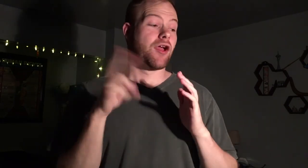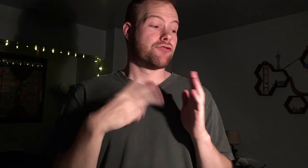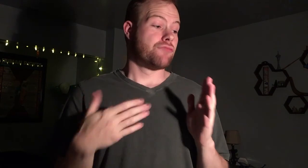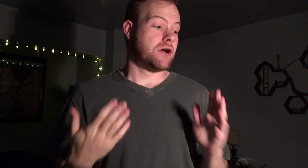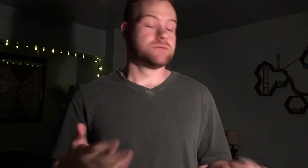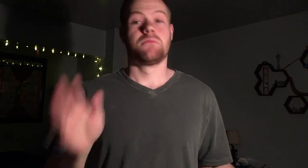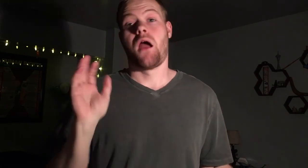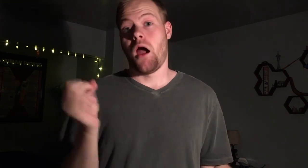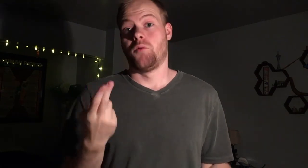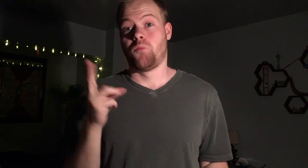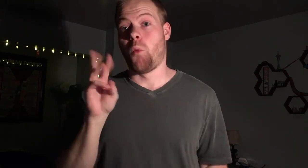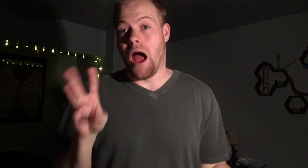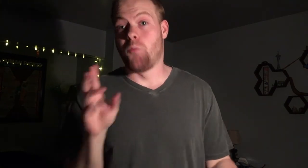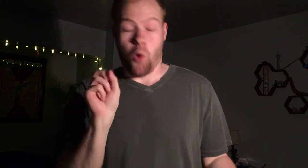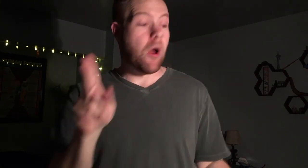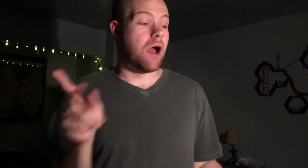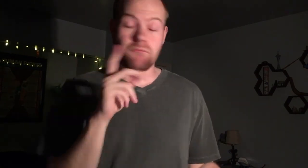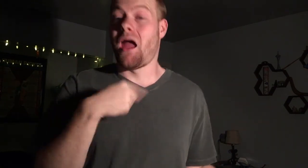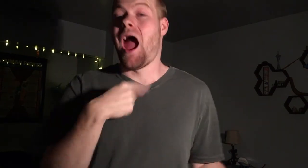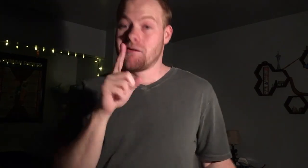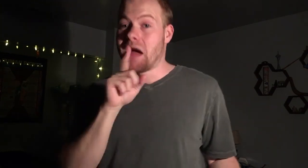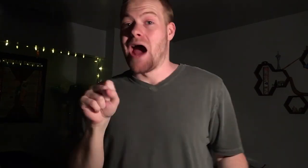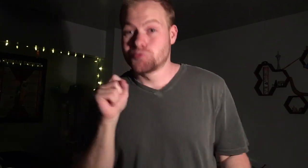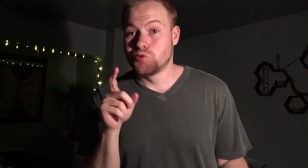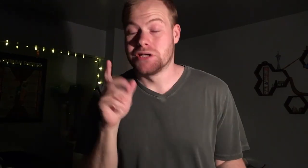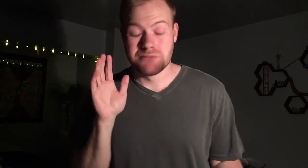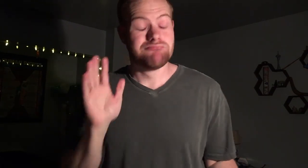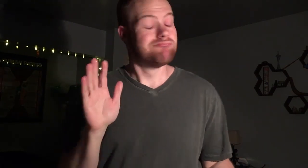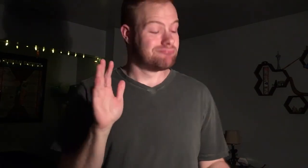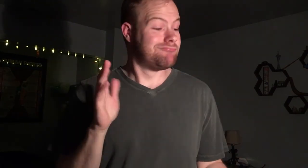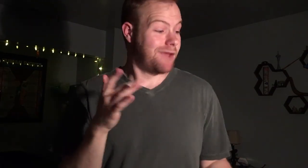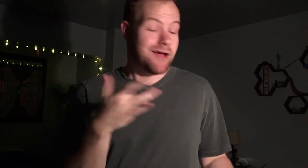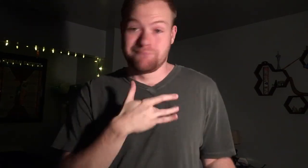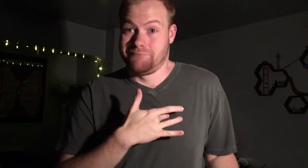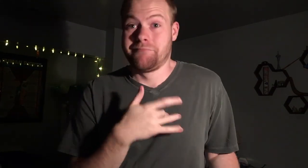Reading it, oh. Wow. Okay, I'm actually...touched.